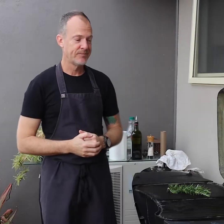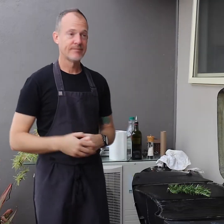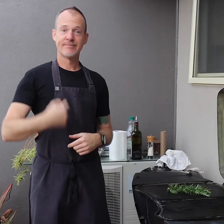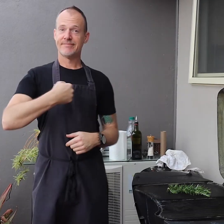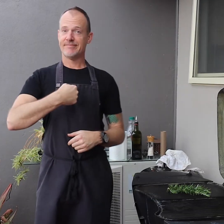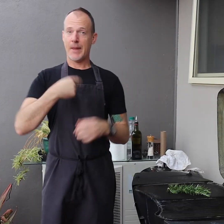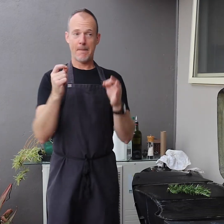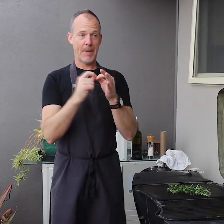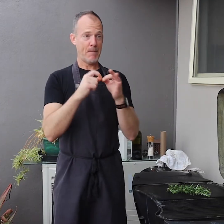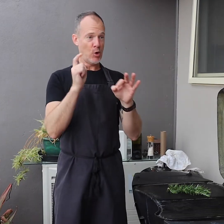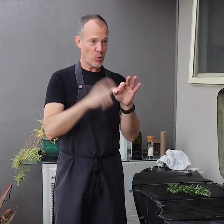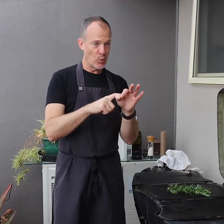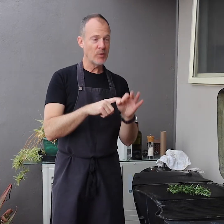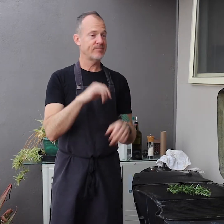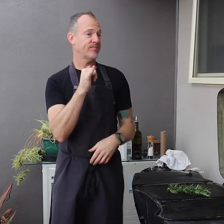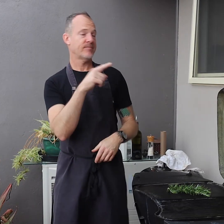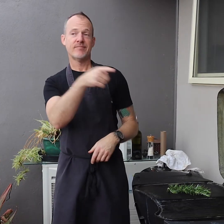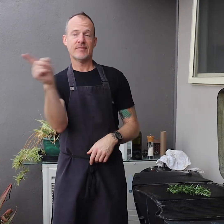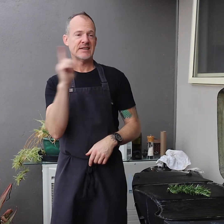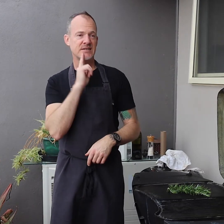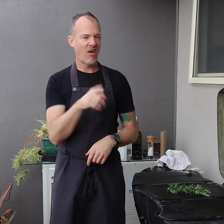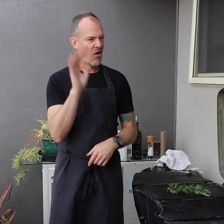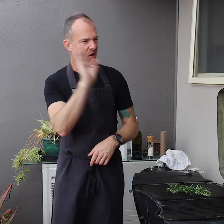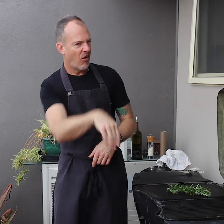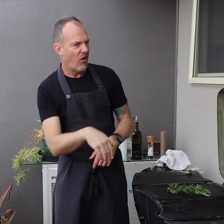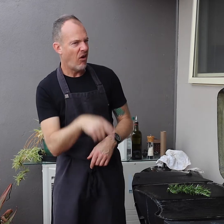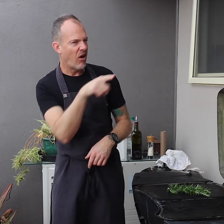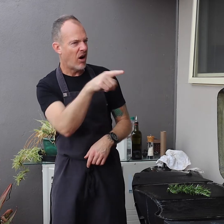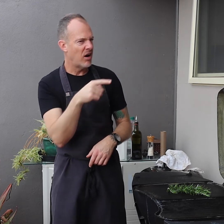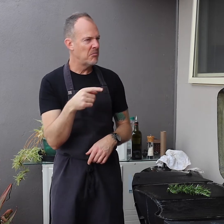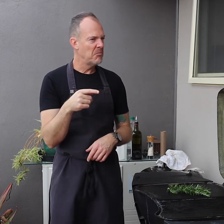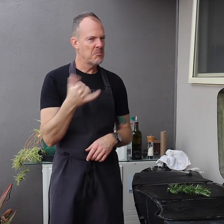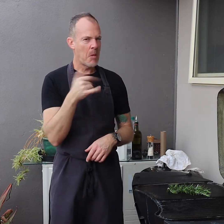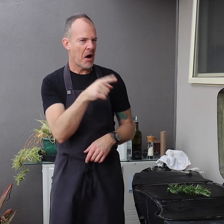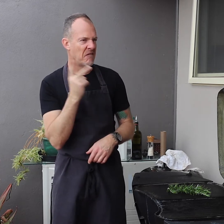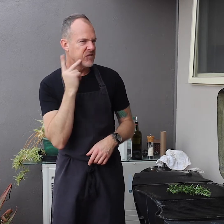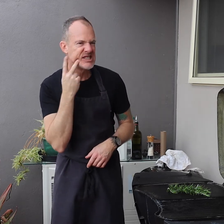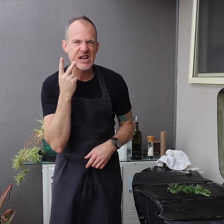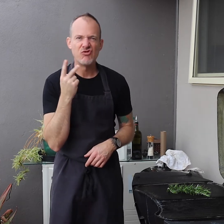Perhaps I'm planning to host a BBQ, some people may say “but I'm a vegetarian”